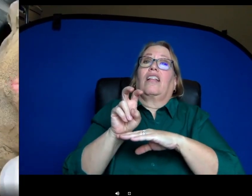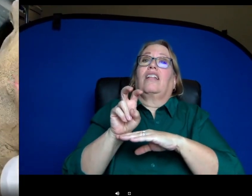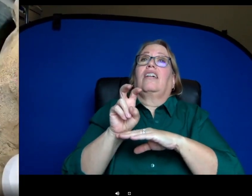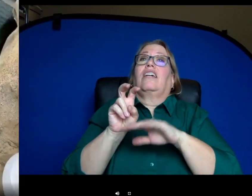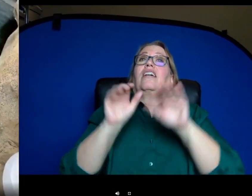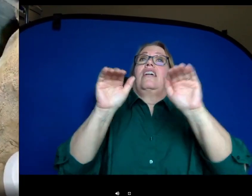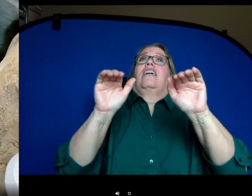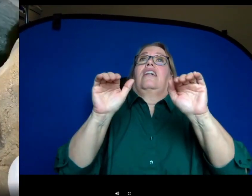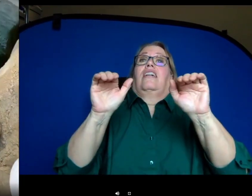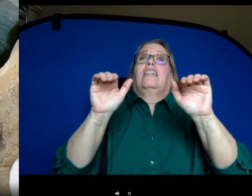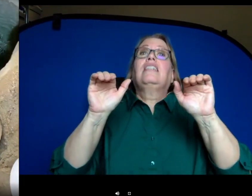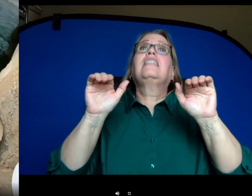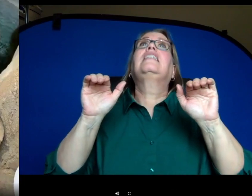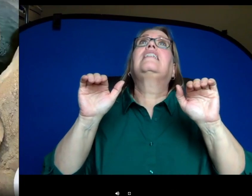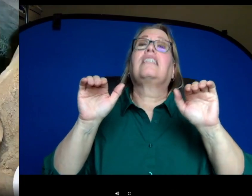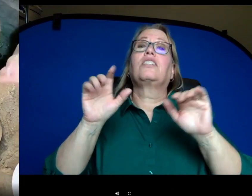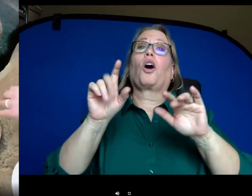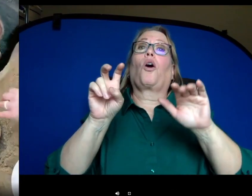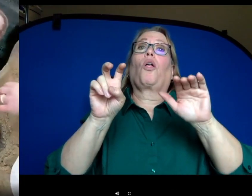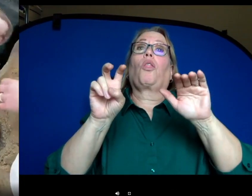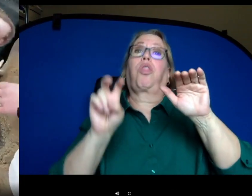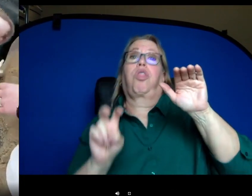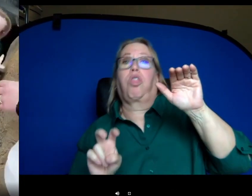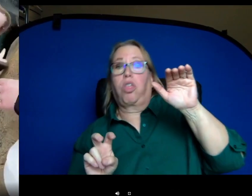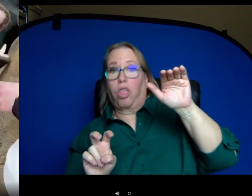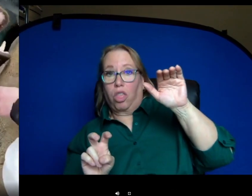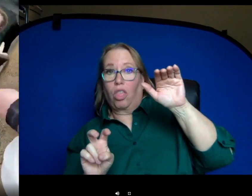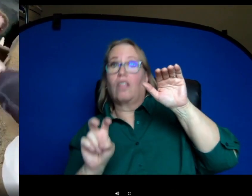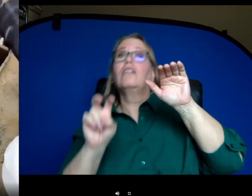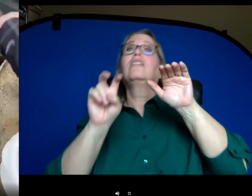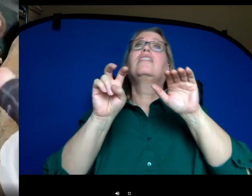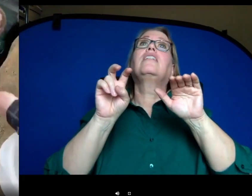on the wall. Um, so she sinks back down when she gets tired and then comes back